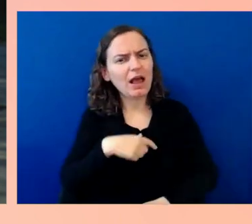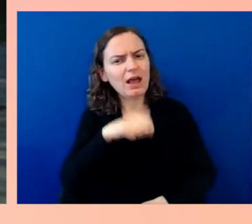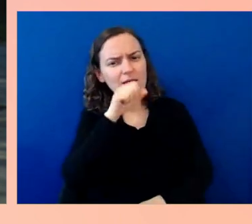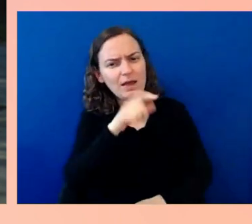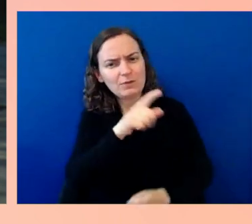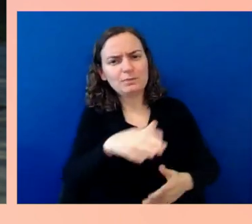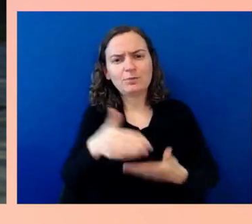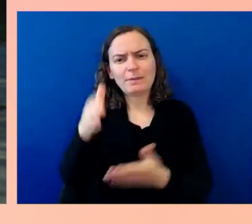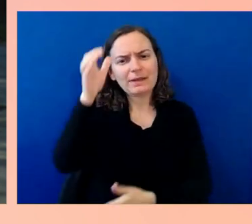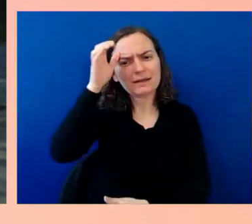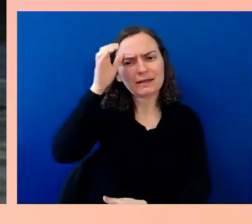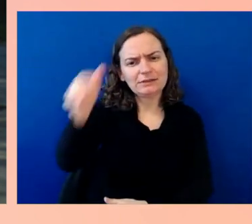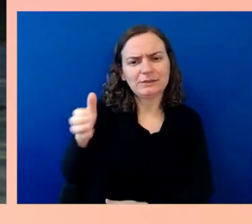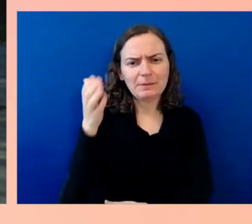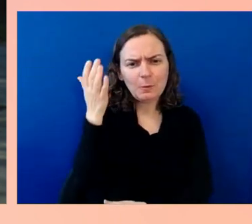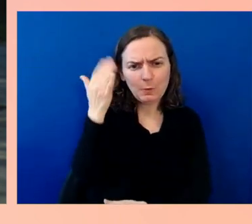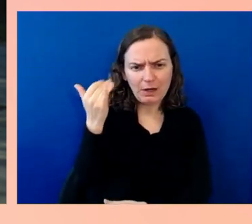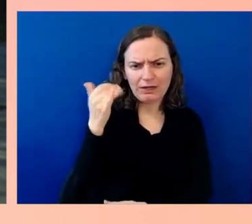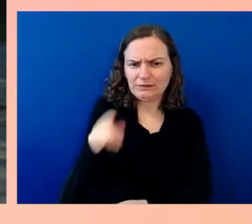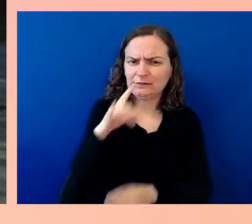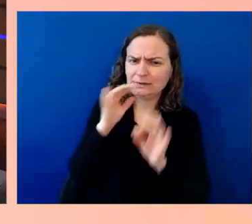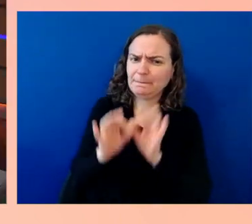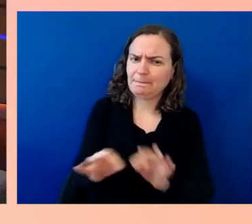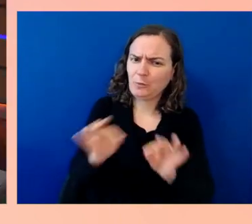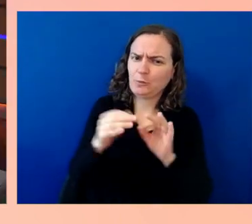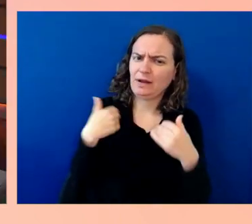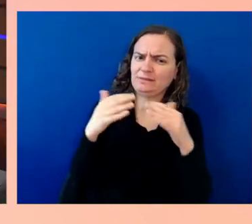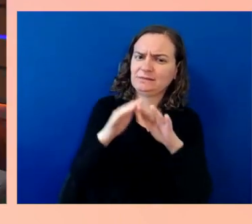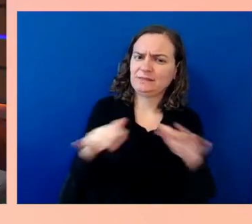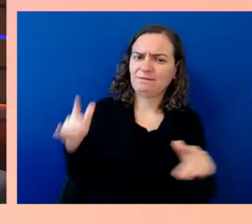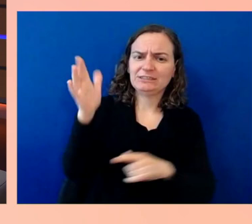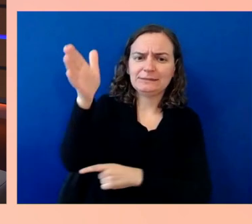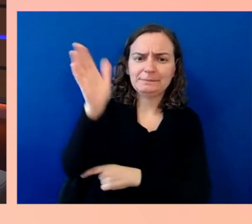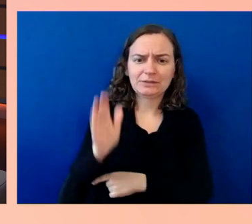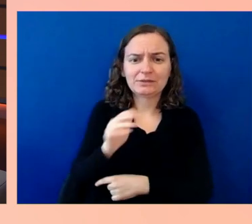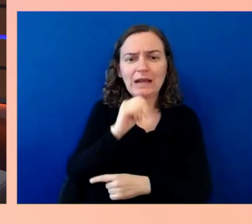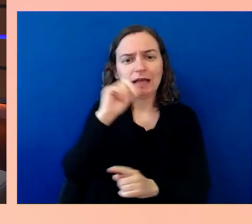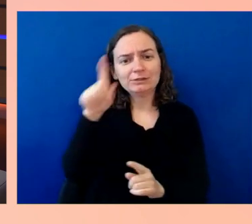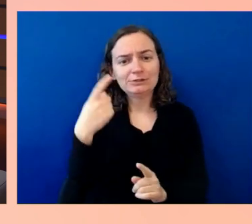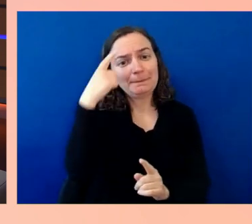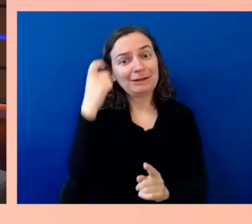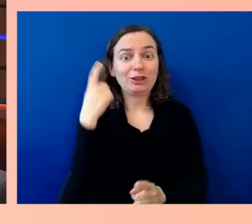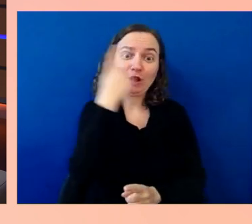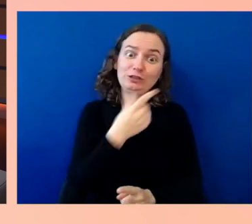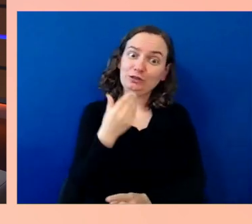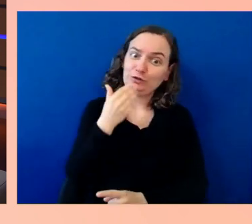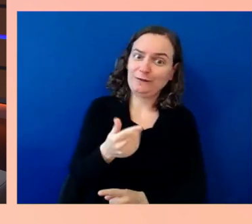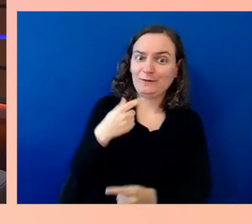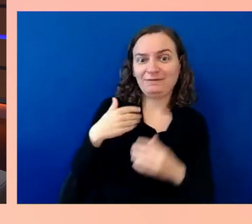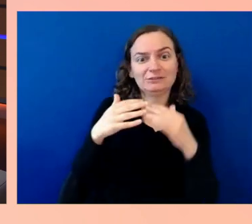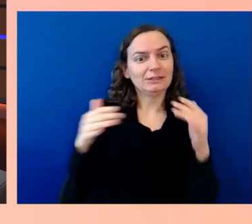Not just because it's good to have diverse speakers, but you actually will have a much more diverse and included in the audience